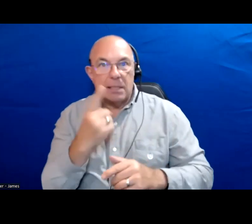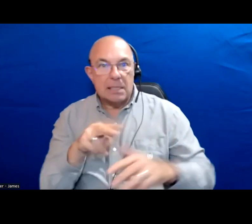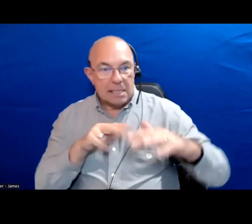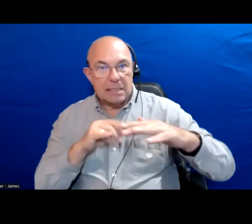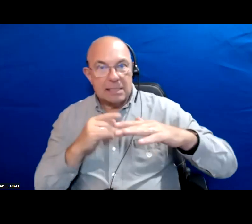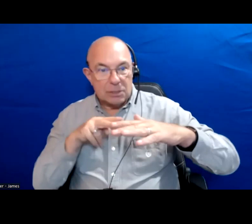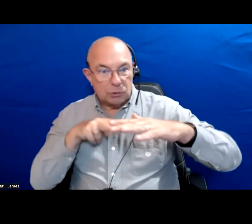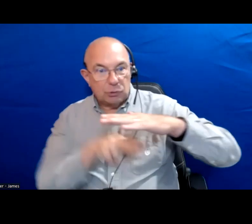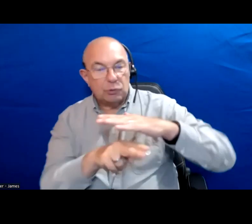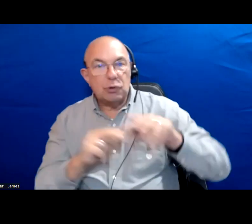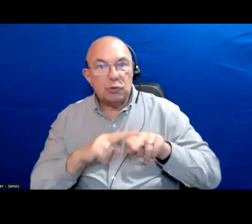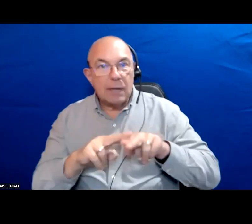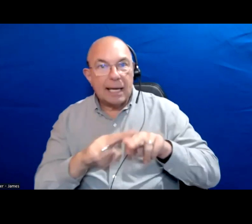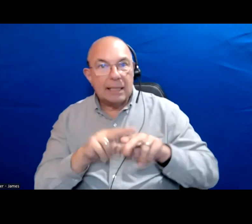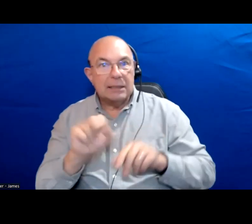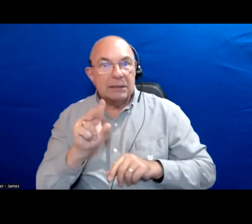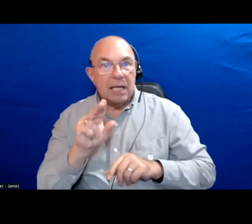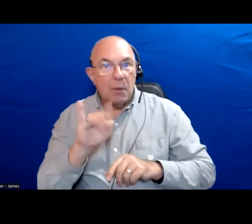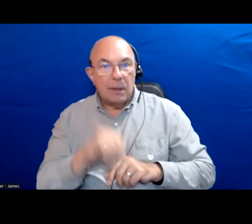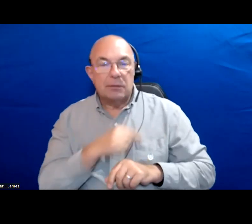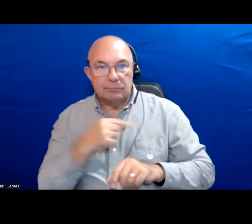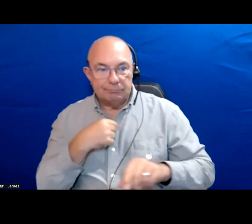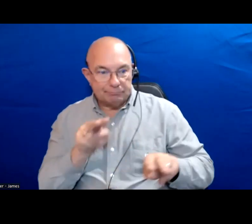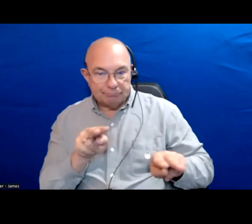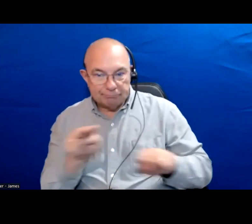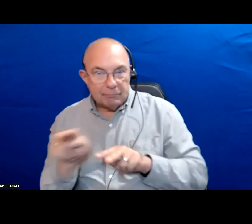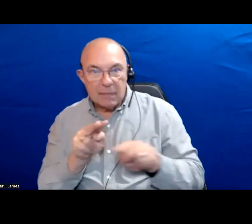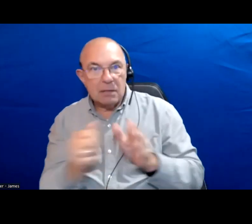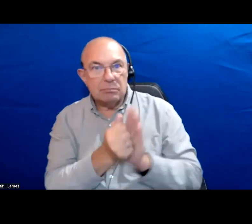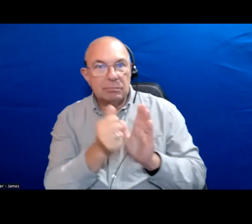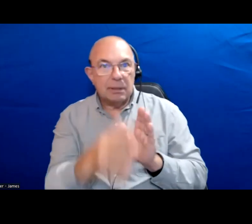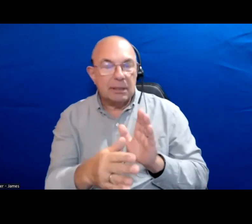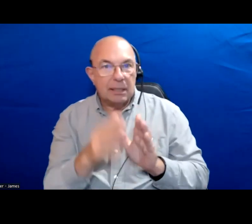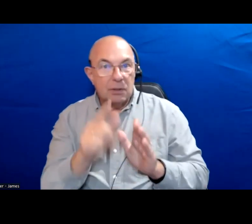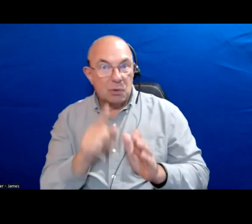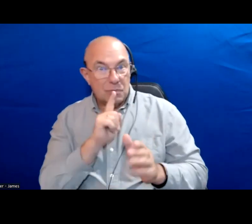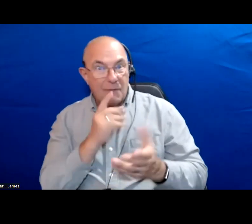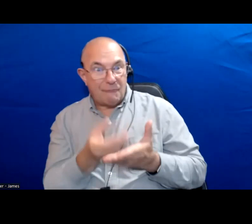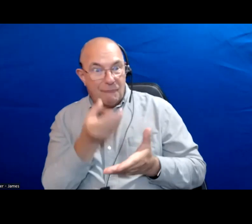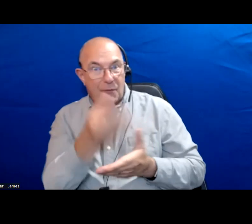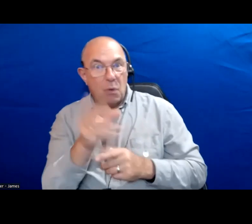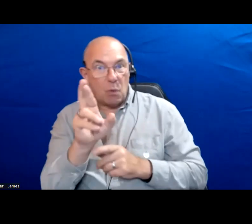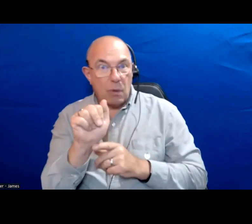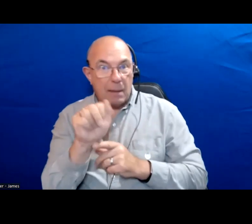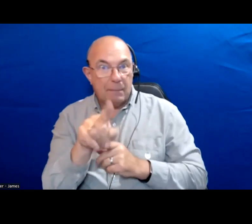We have watched the city and our counselor do away with the fully rapid transit plan.